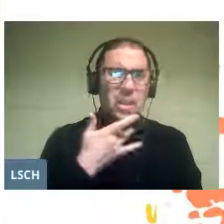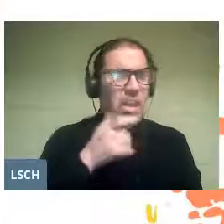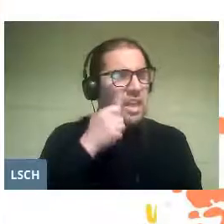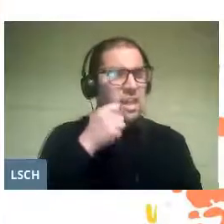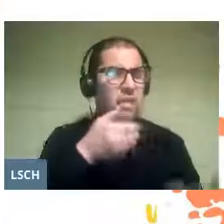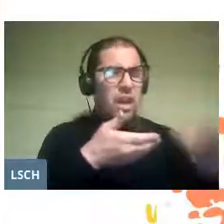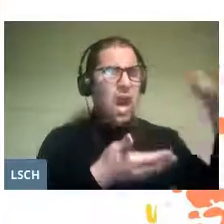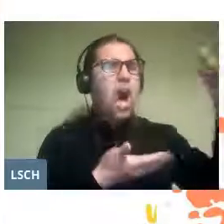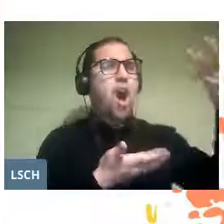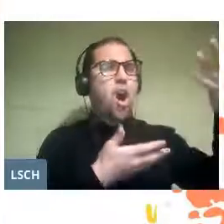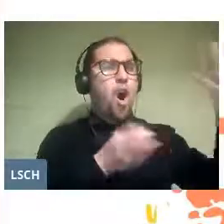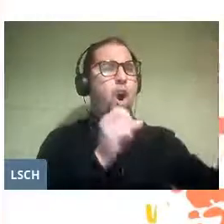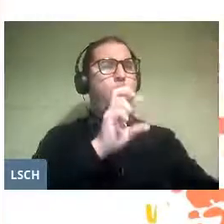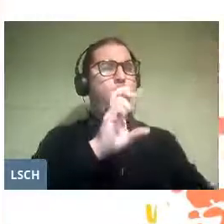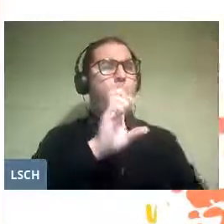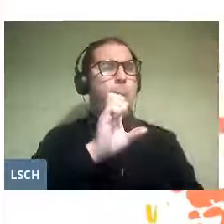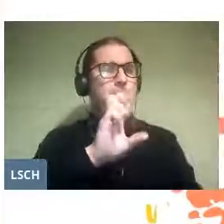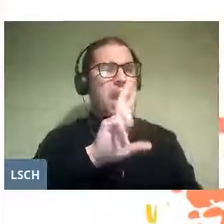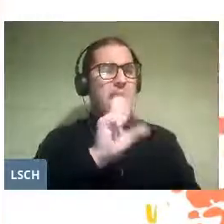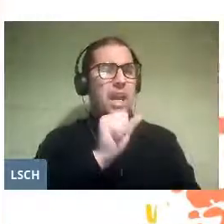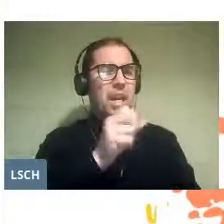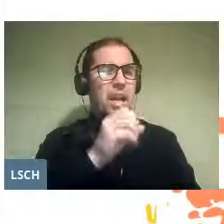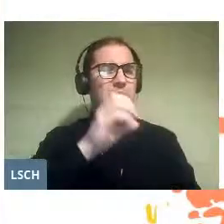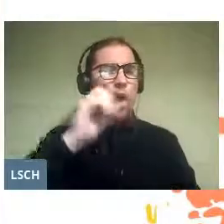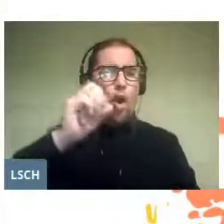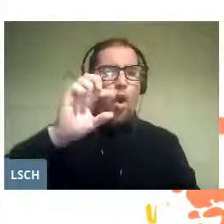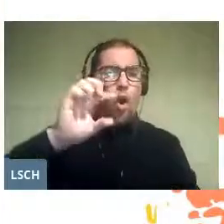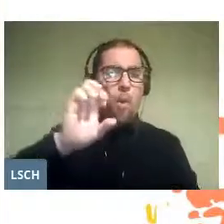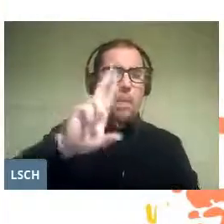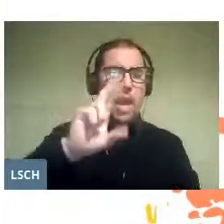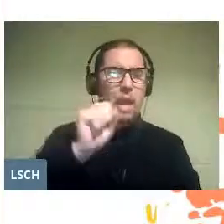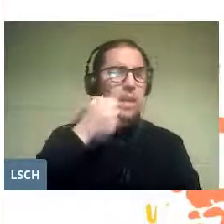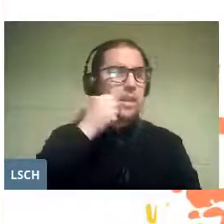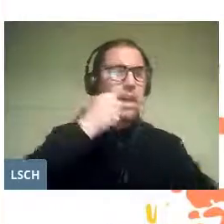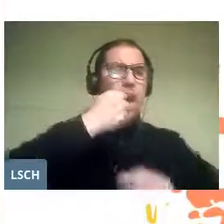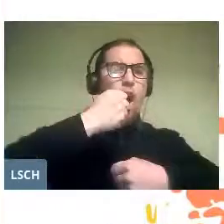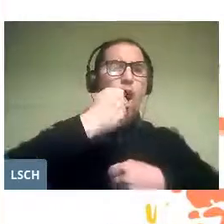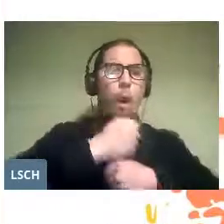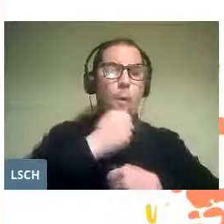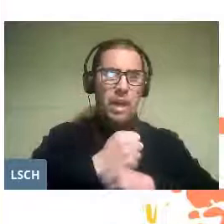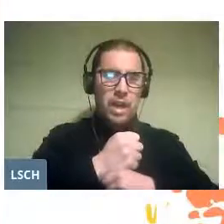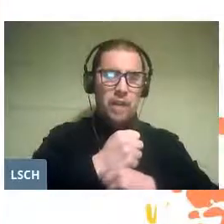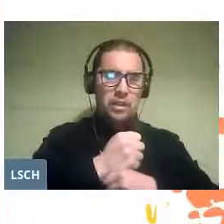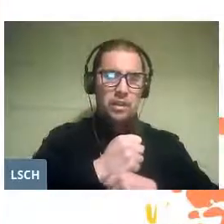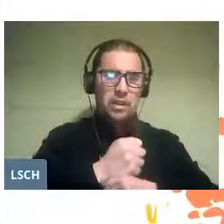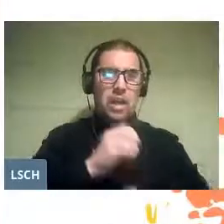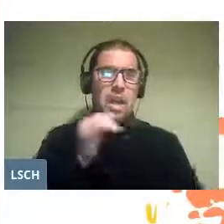The term opera in the Italian language is a type of artistic production that was born